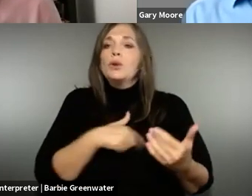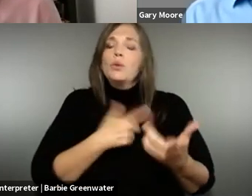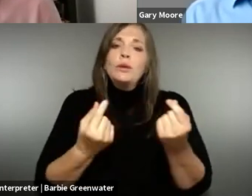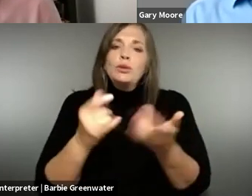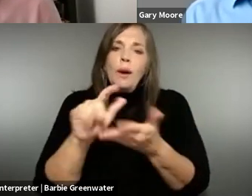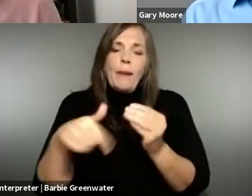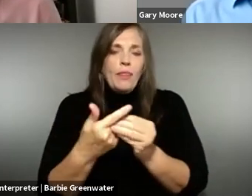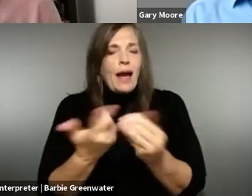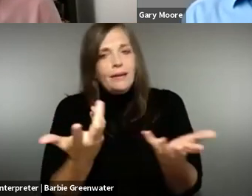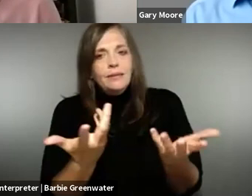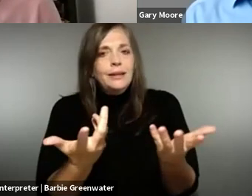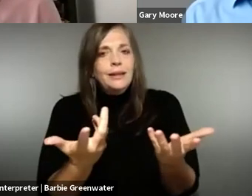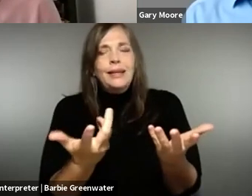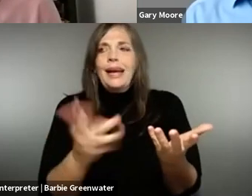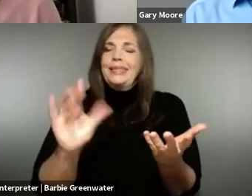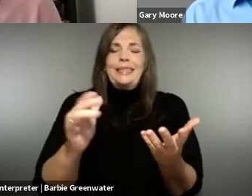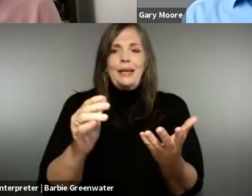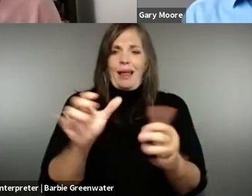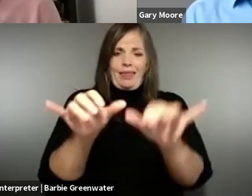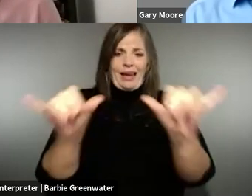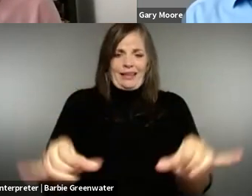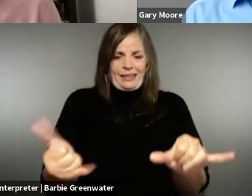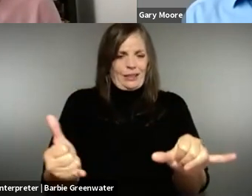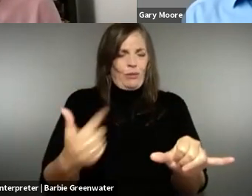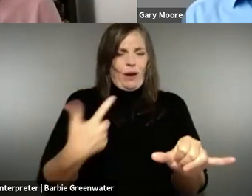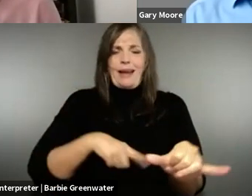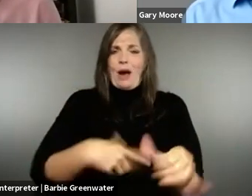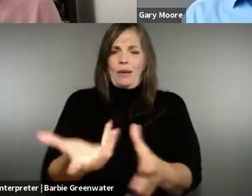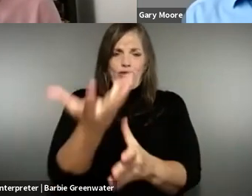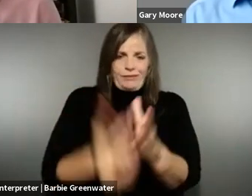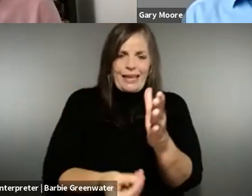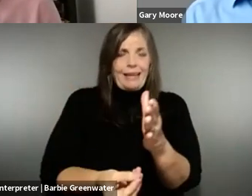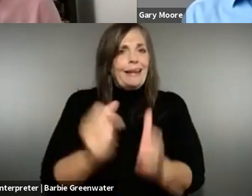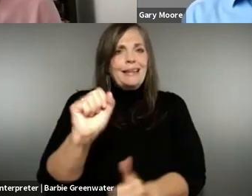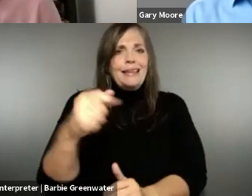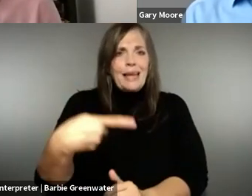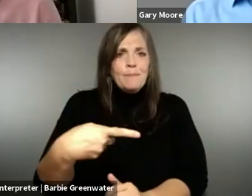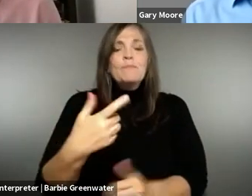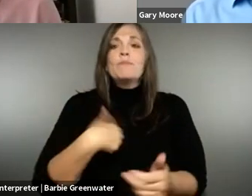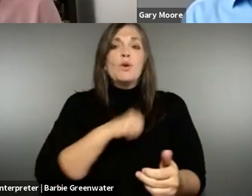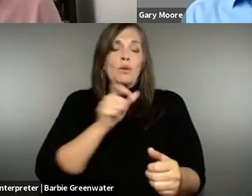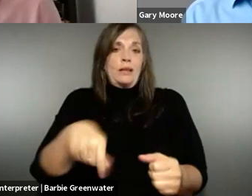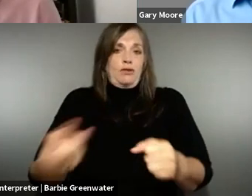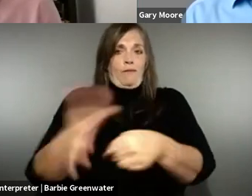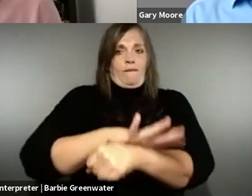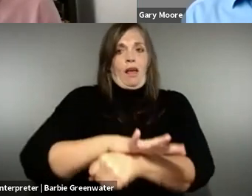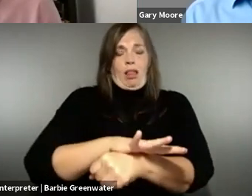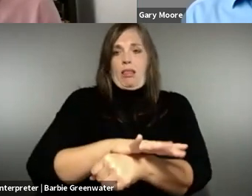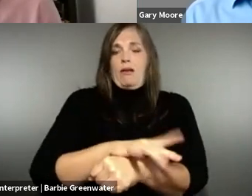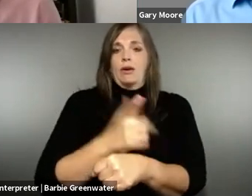instimpthd and I think that's really important. I don't know what we will do about it but we are certainly thinking about it. It seems to me a